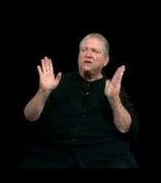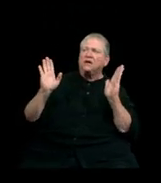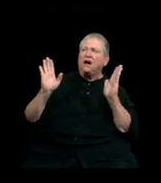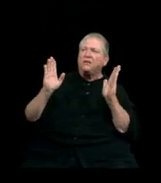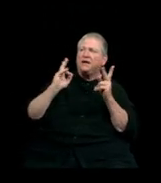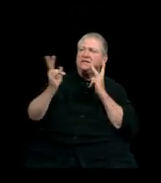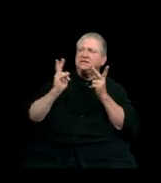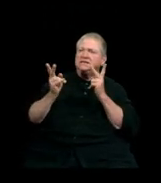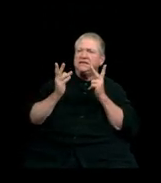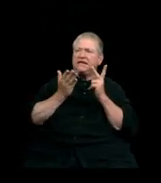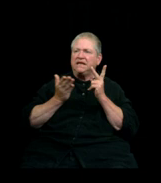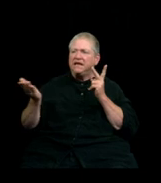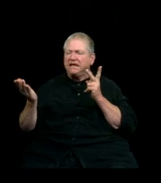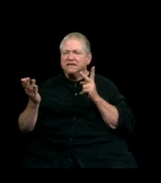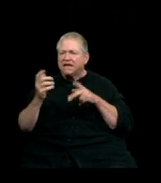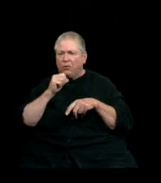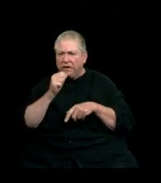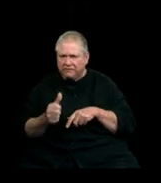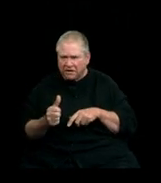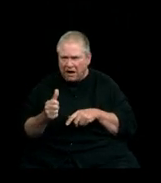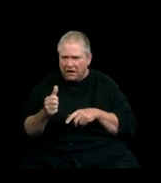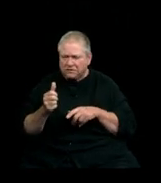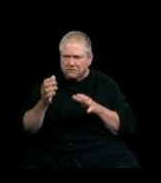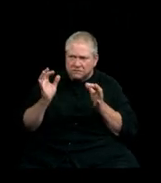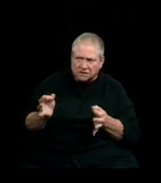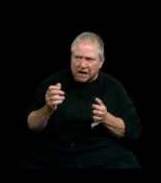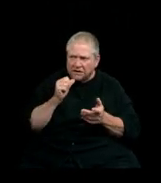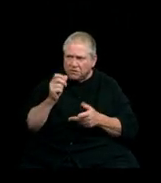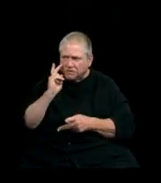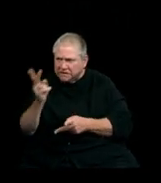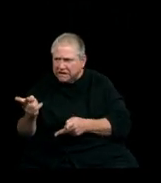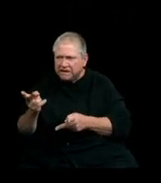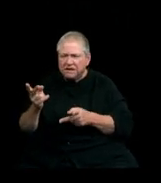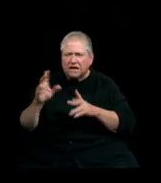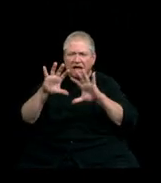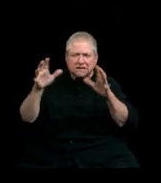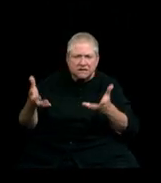or perhaps chose not – to see so clearly as an entire society before.